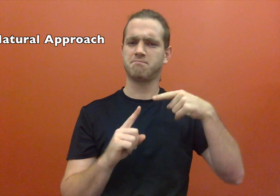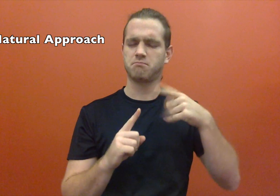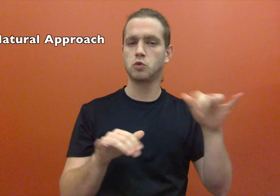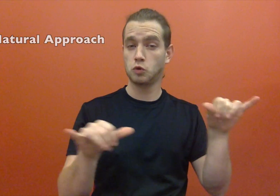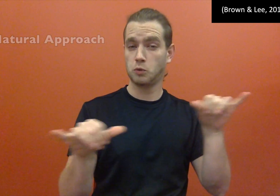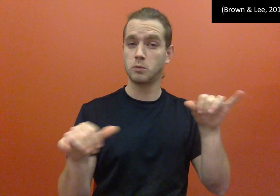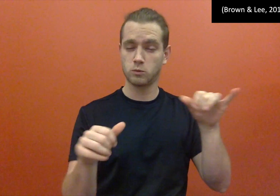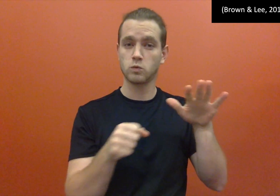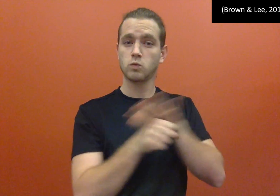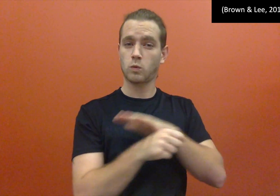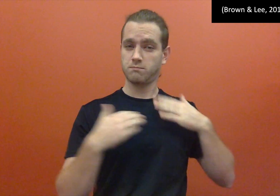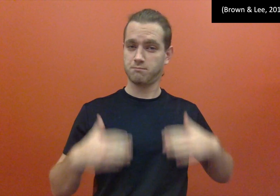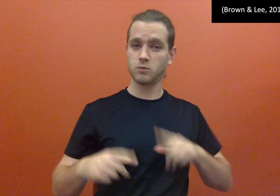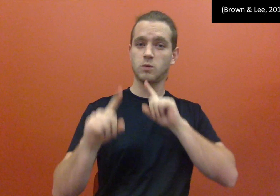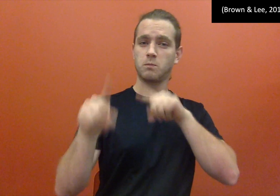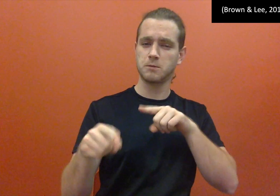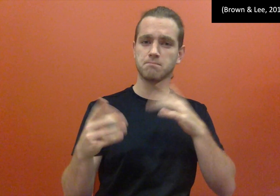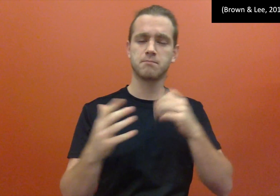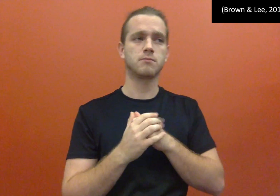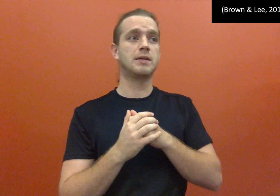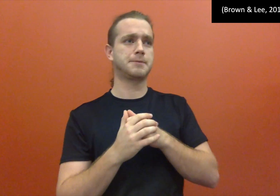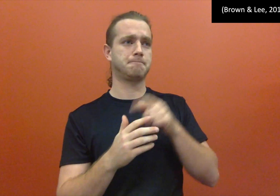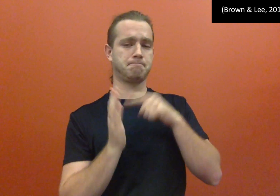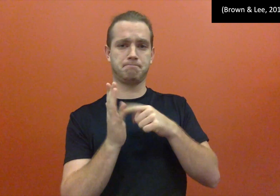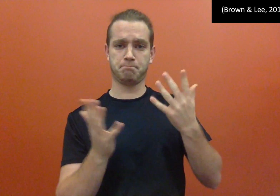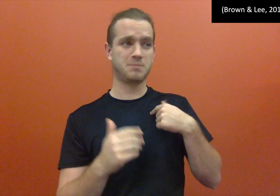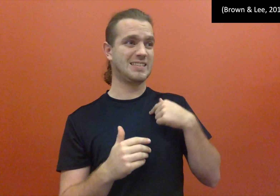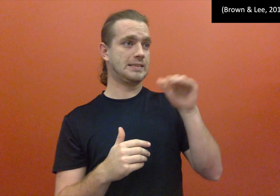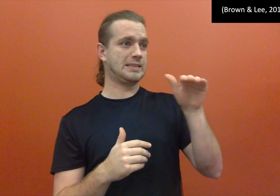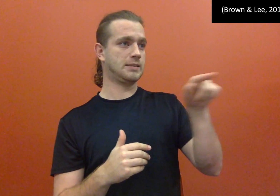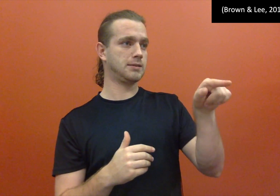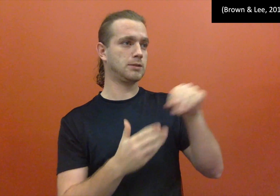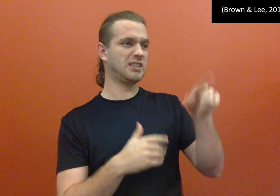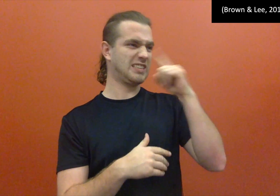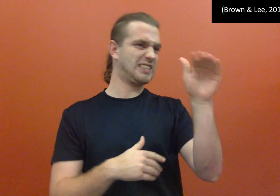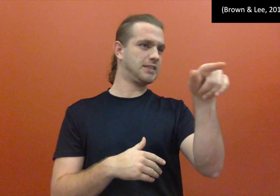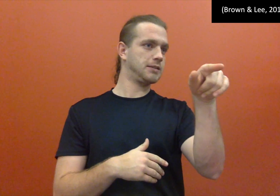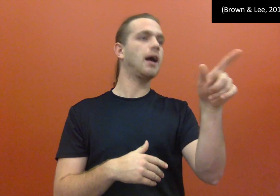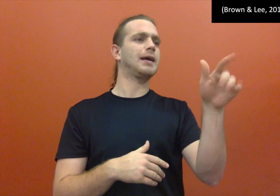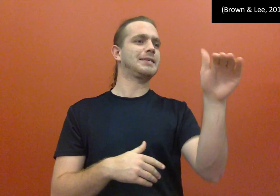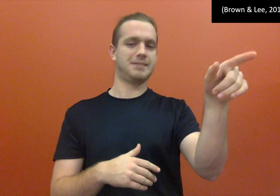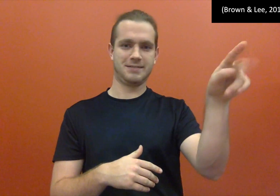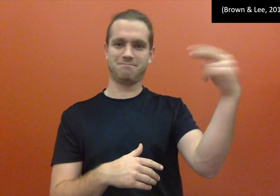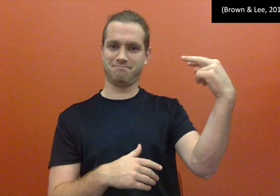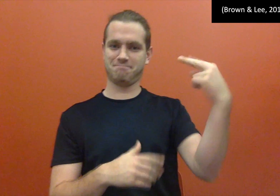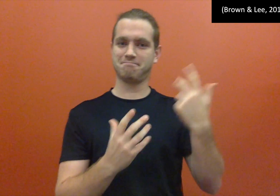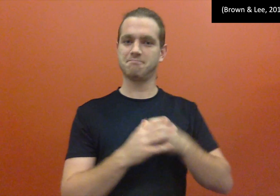Natural Approach is similar with Total Physical Response (TPR). For example, I tapped someone's shoulder to get this student for me, someone tapped this student's shoulder and responded by looking at me.